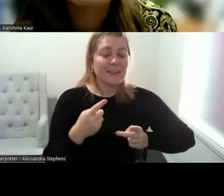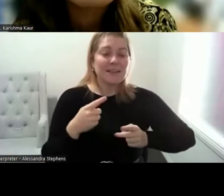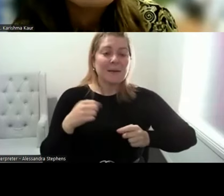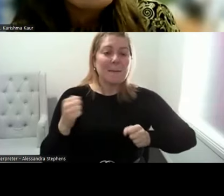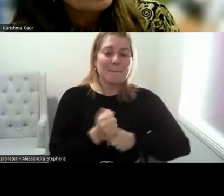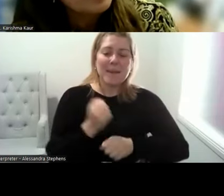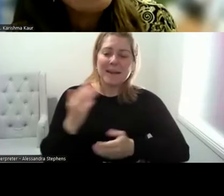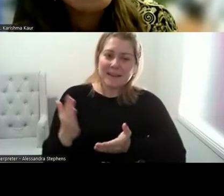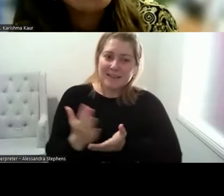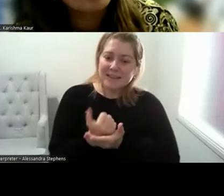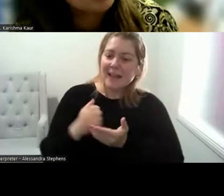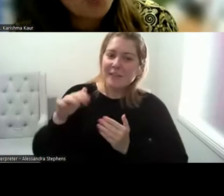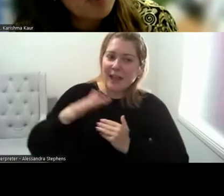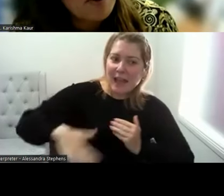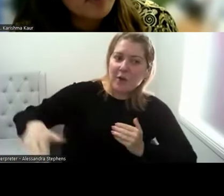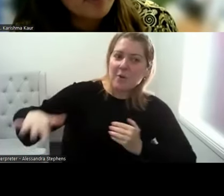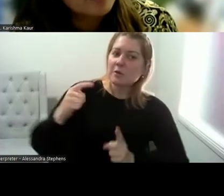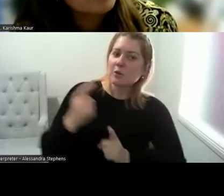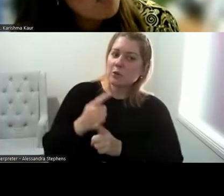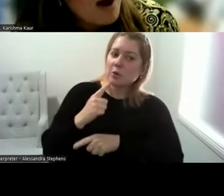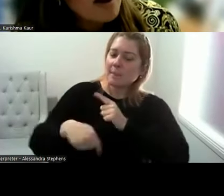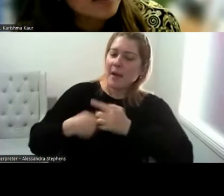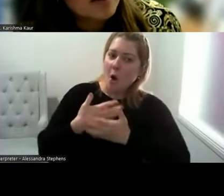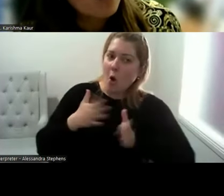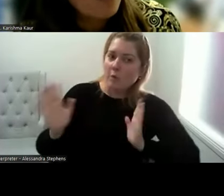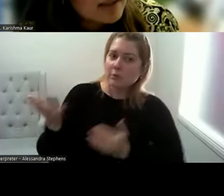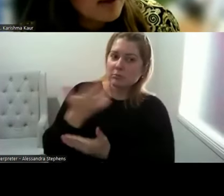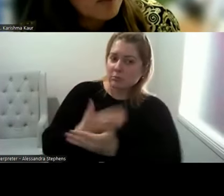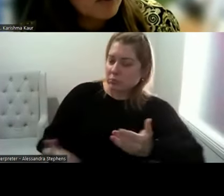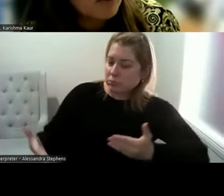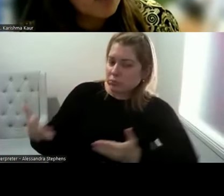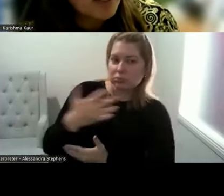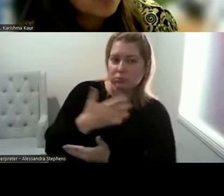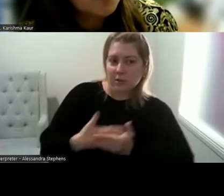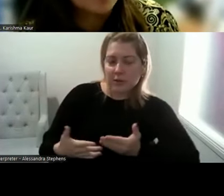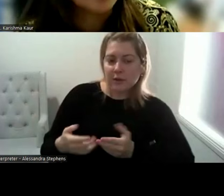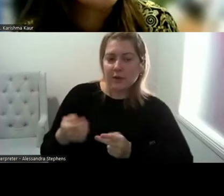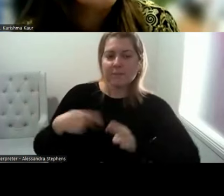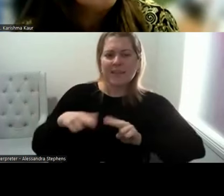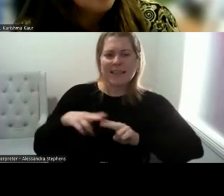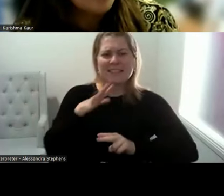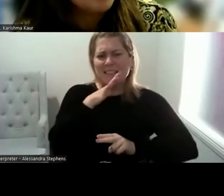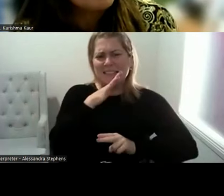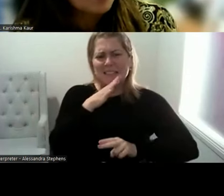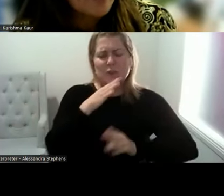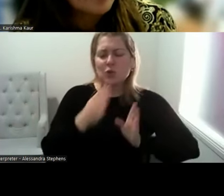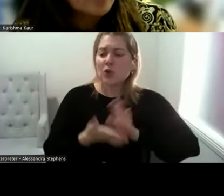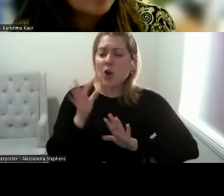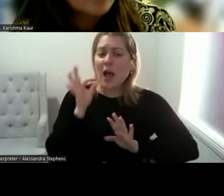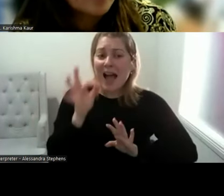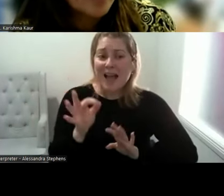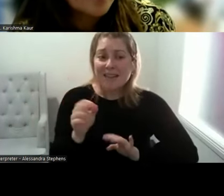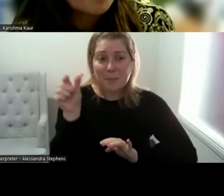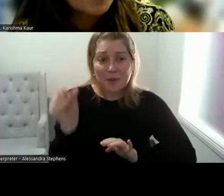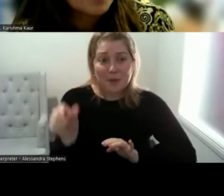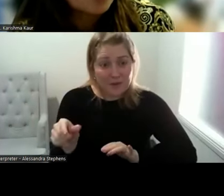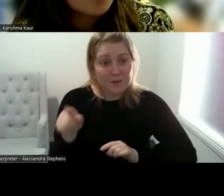If you're not sure about things, go ask someone who works with it. And I think to